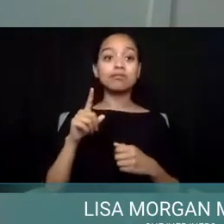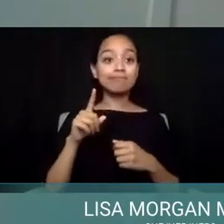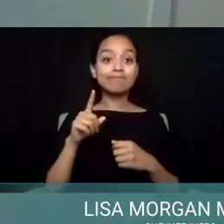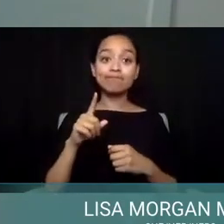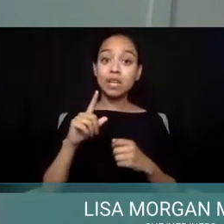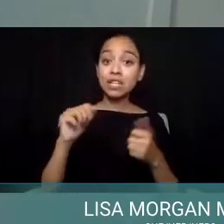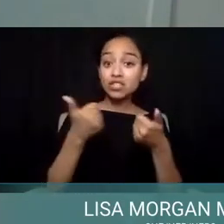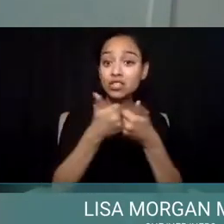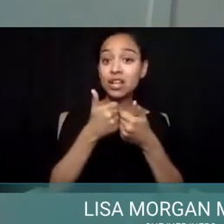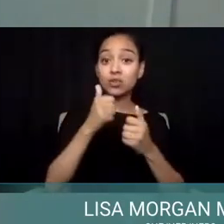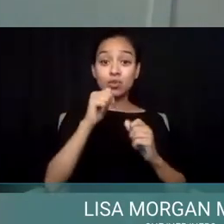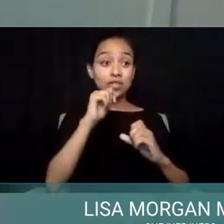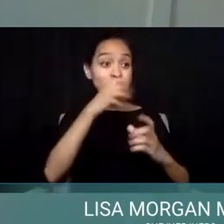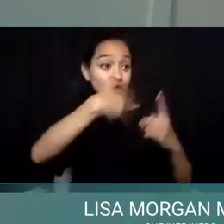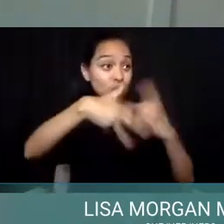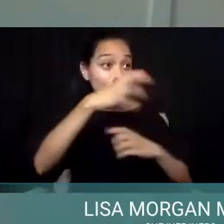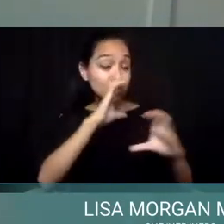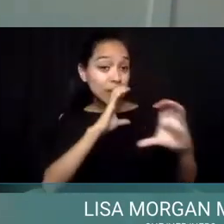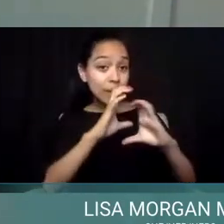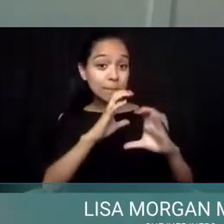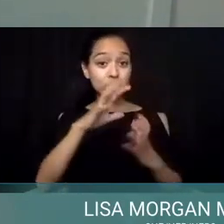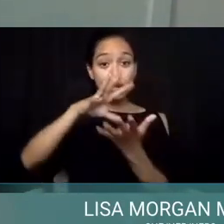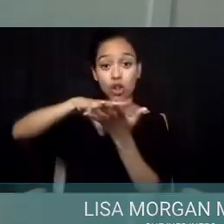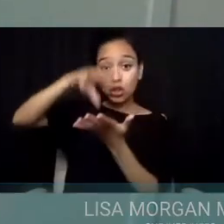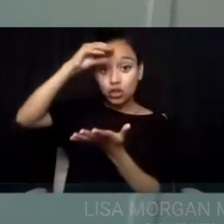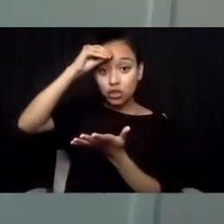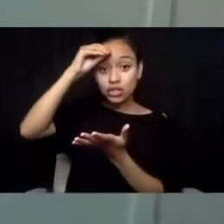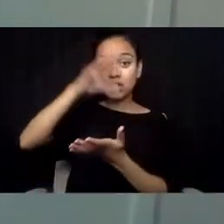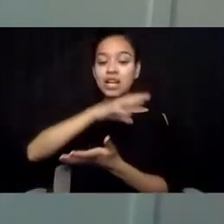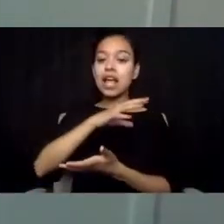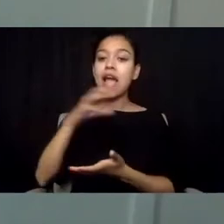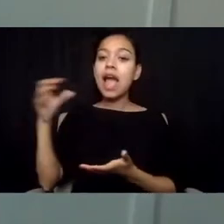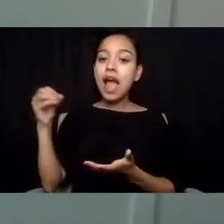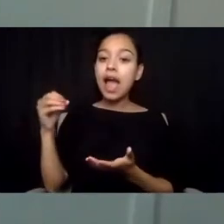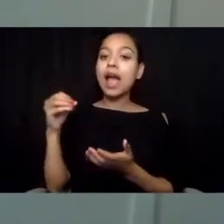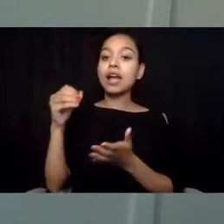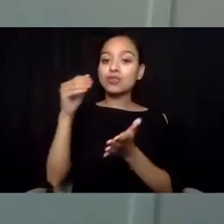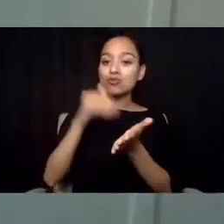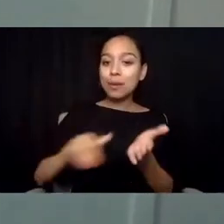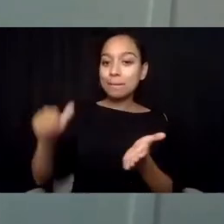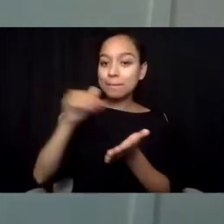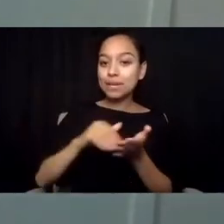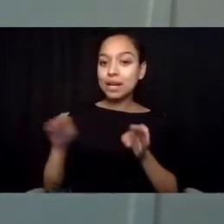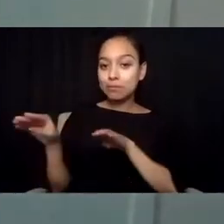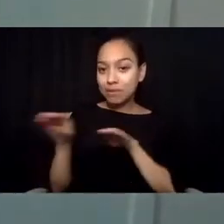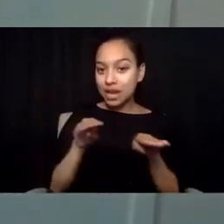and restricted repetitive behaviors. Autism is a spectrum condition,